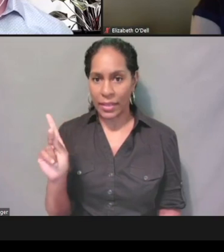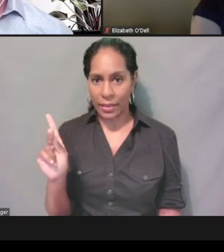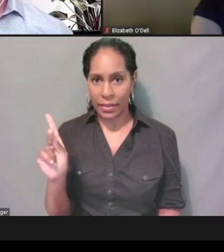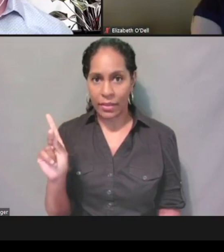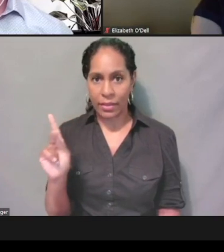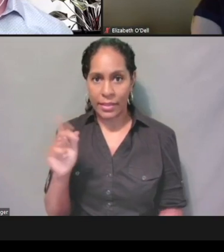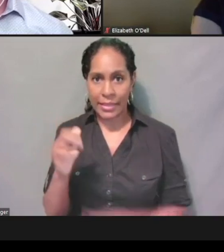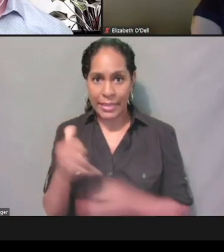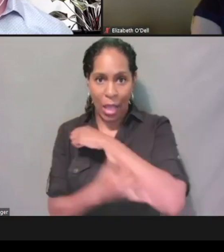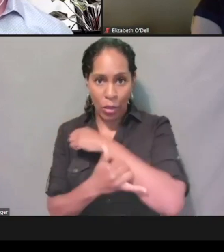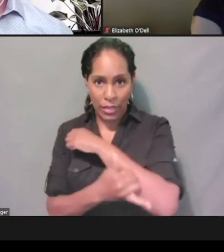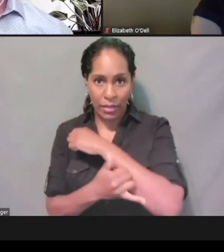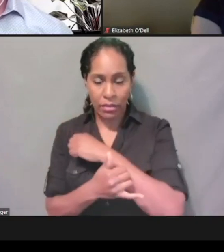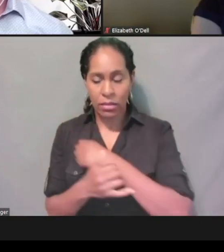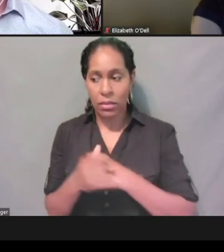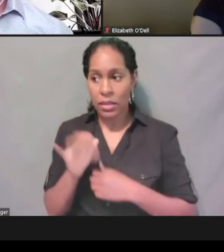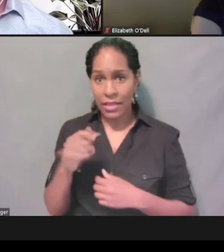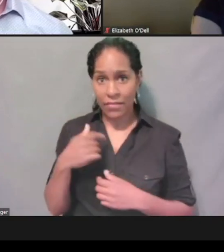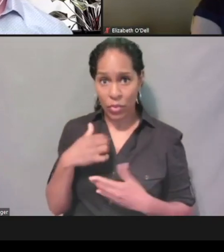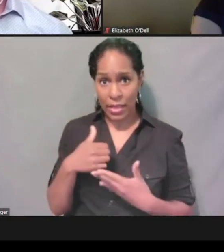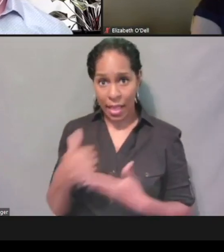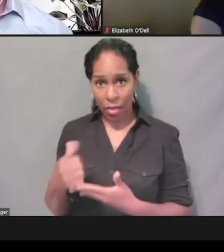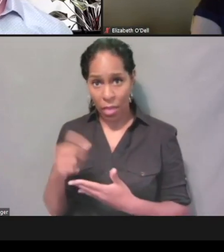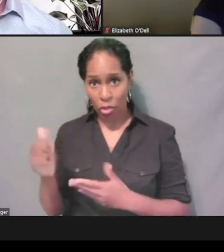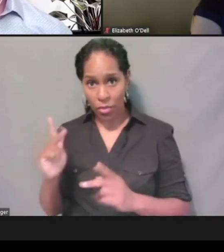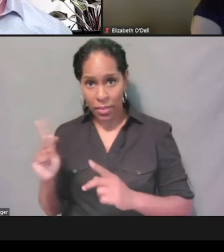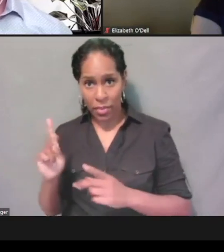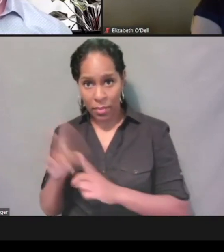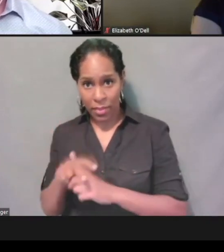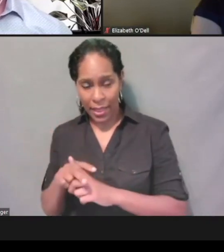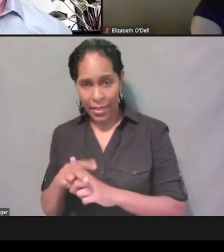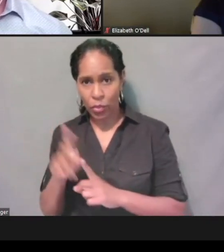well helping others apply, do we need to sign up for NCID business account?